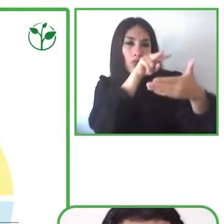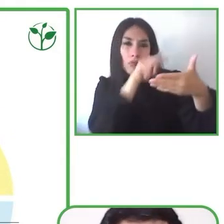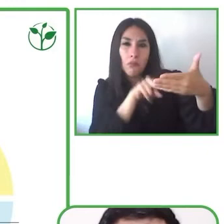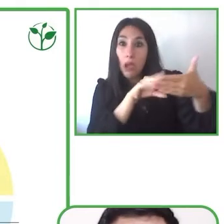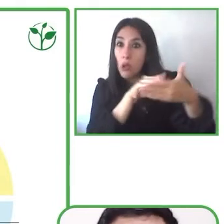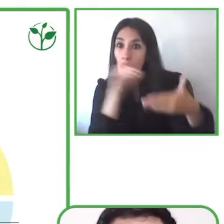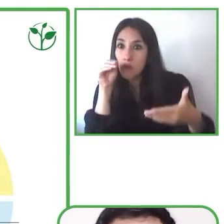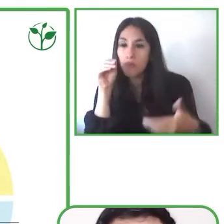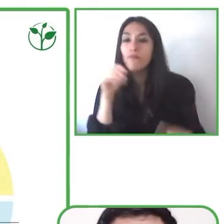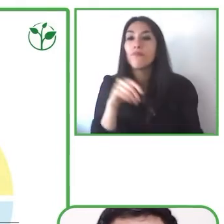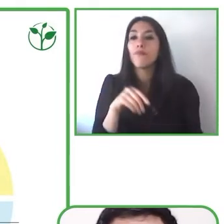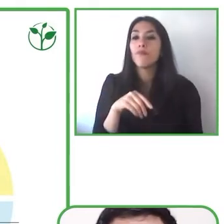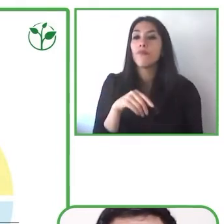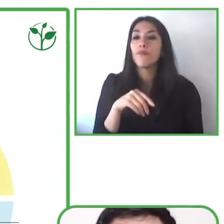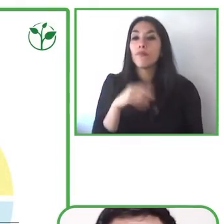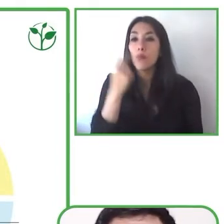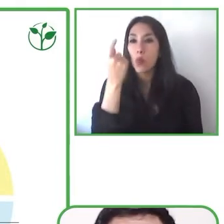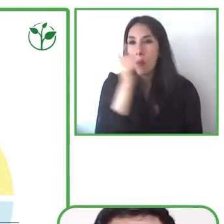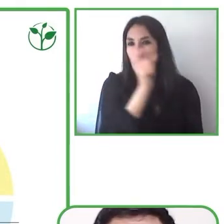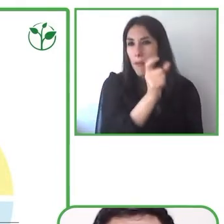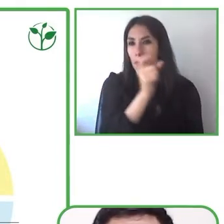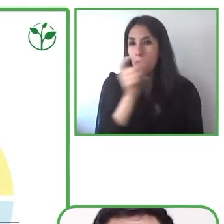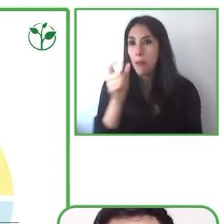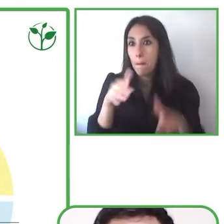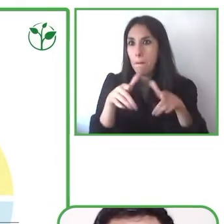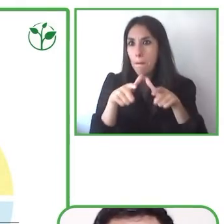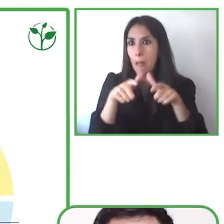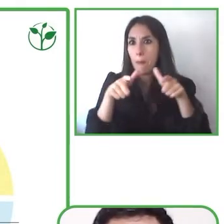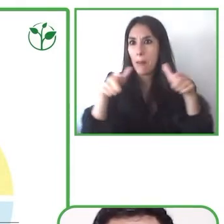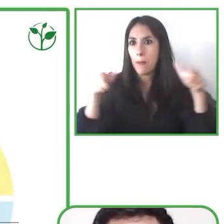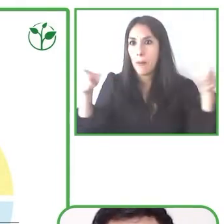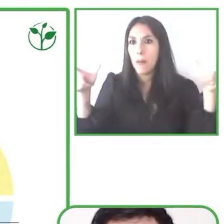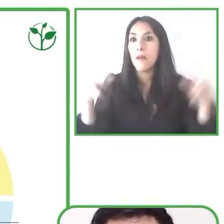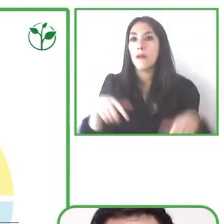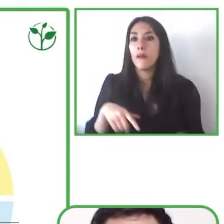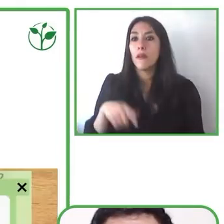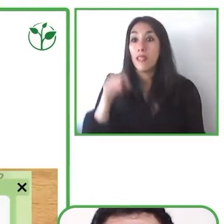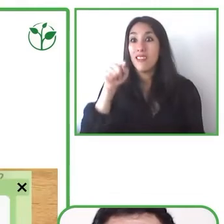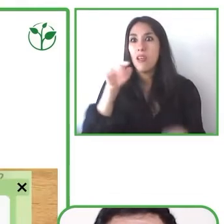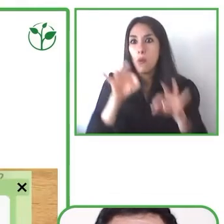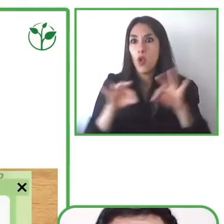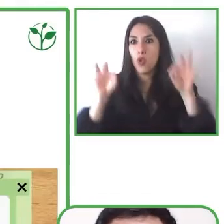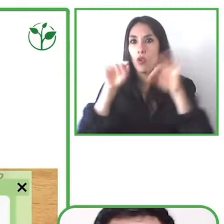of skills that we understand are very important for children to learn to read